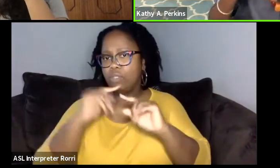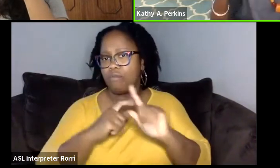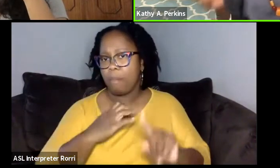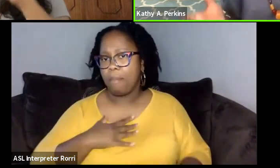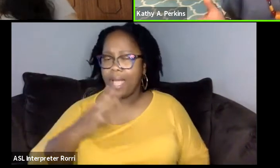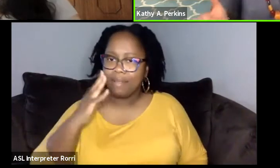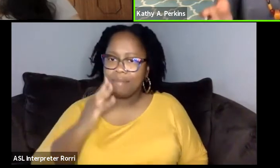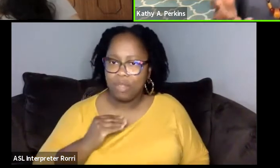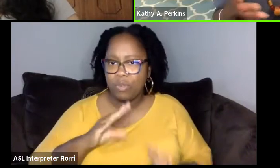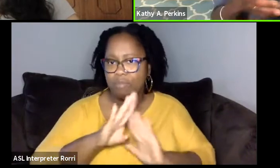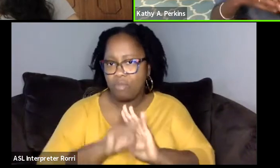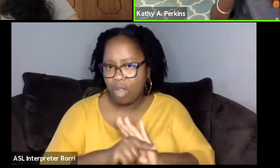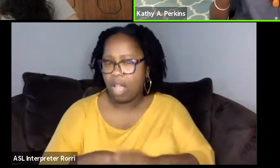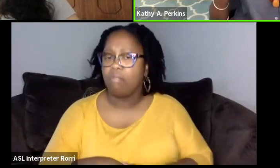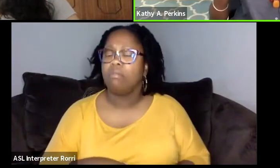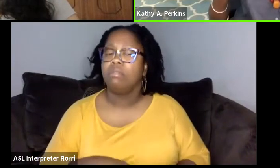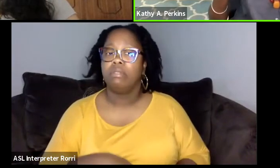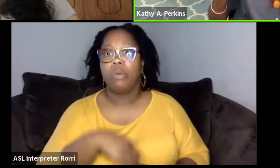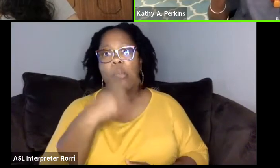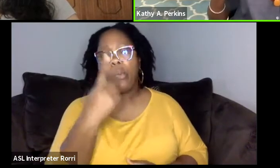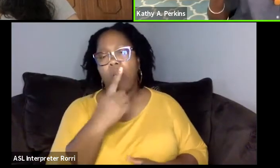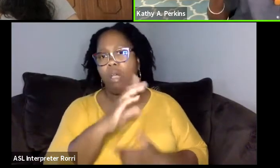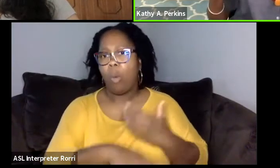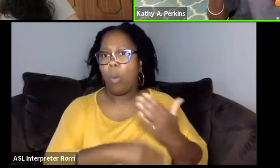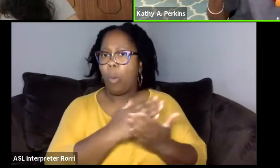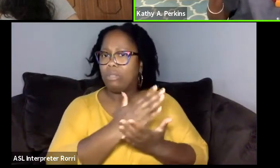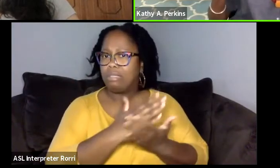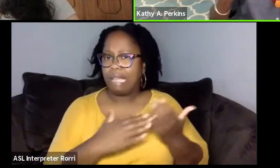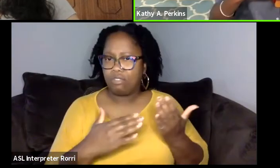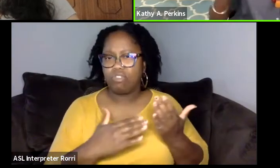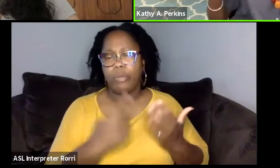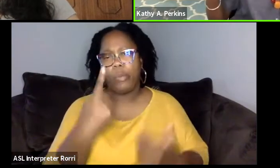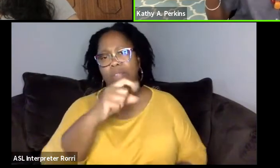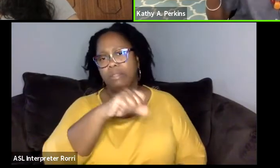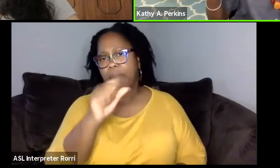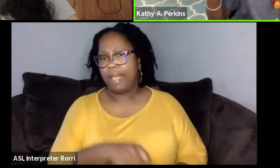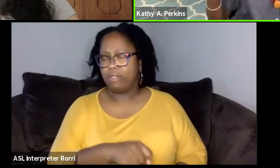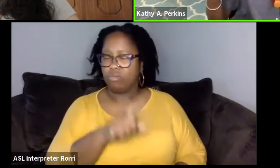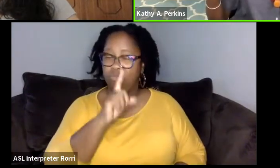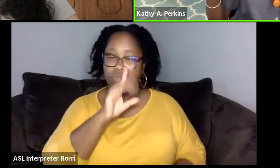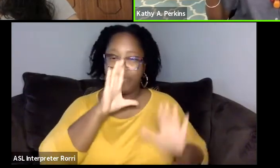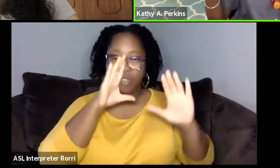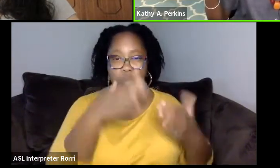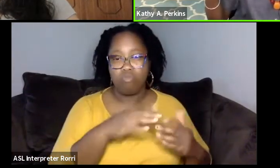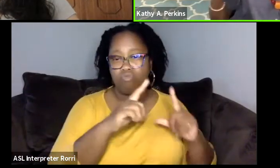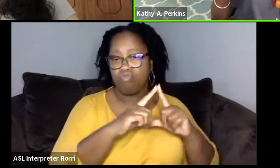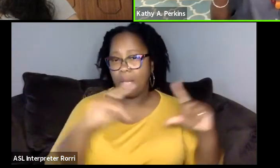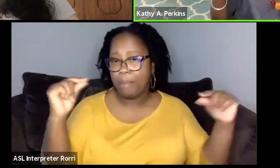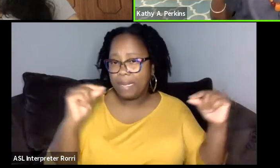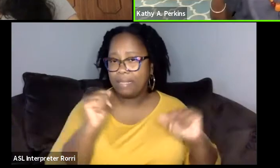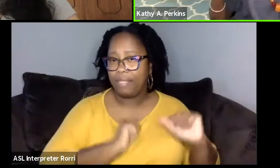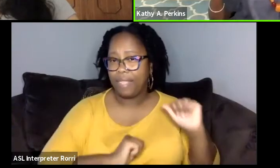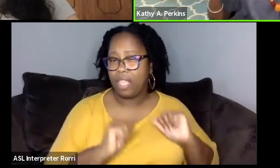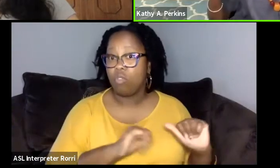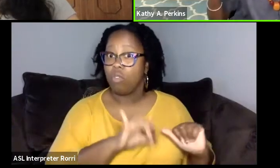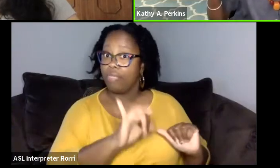like we did a whole section, maybe one semester we did a whole section just on Japanese theater. At the time I hadn't gone to Japan,